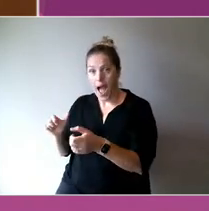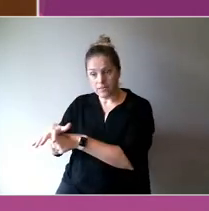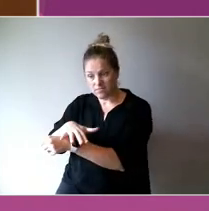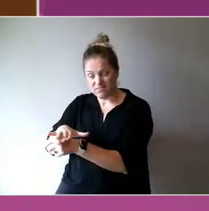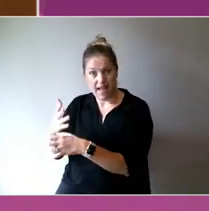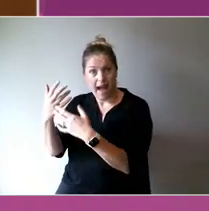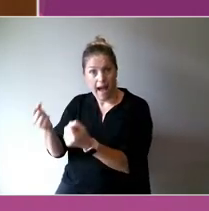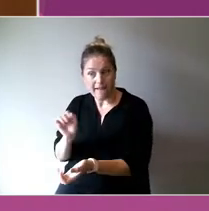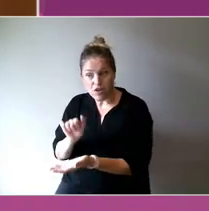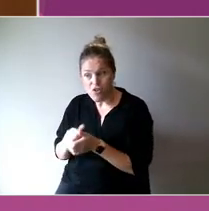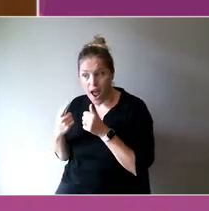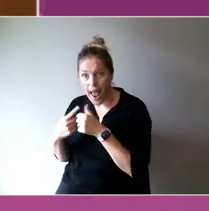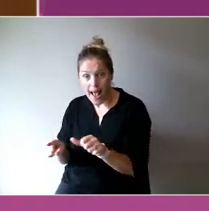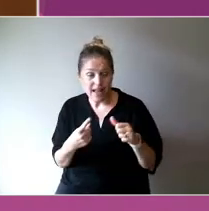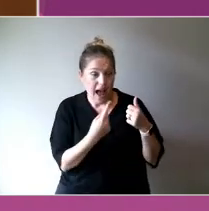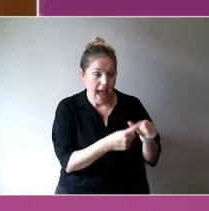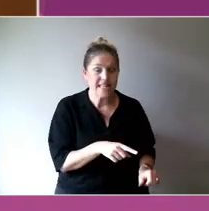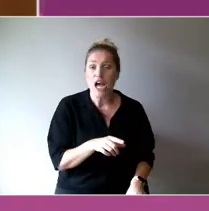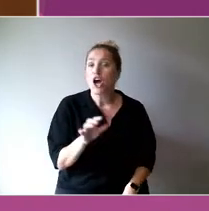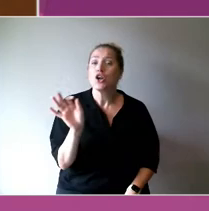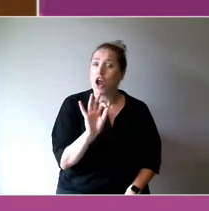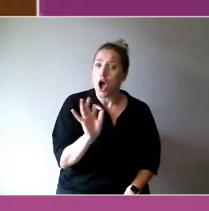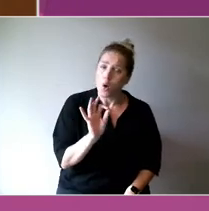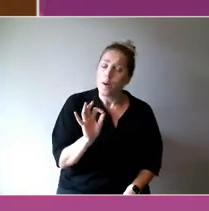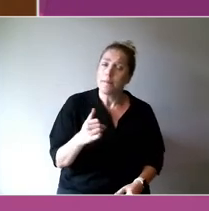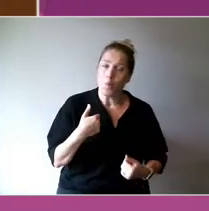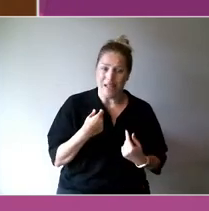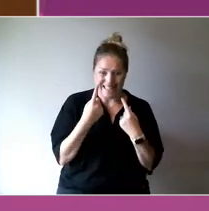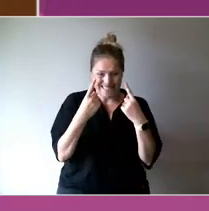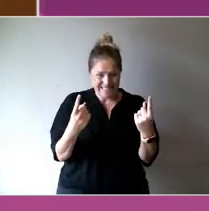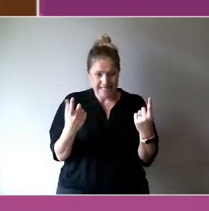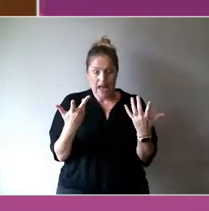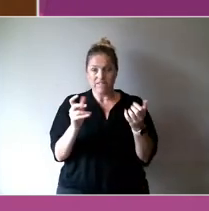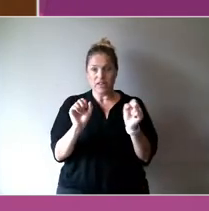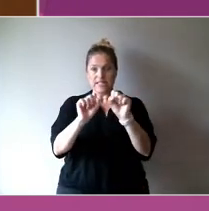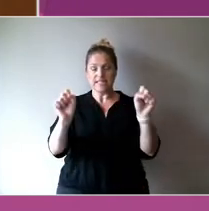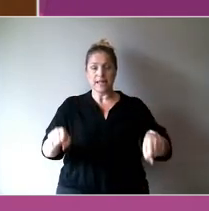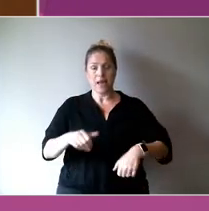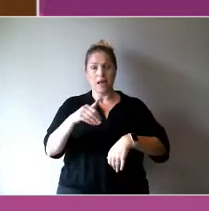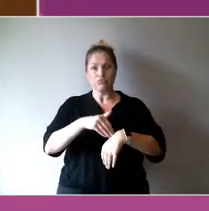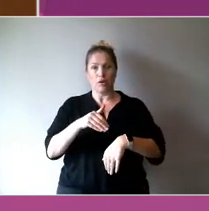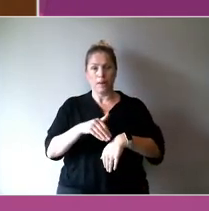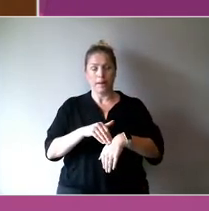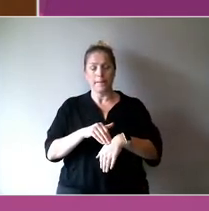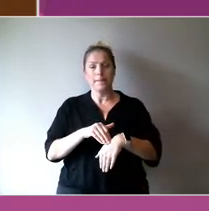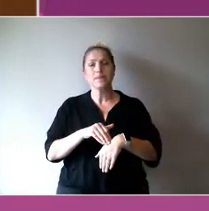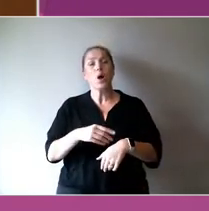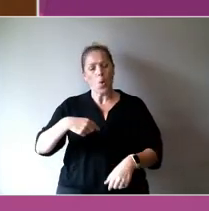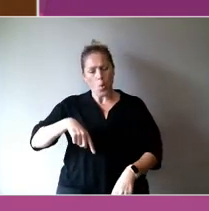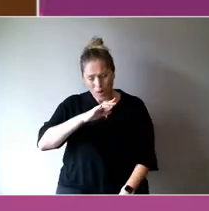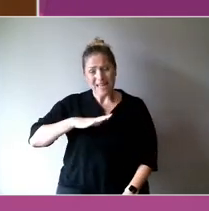People within the mental health sector will say, we need to do more to be people centred,